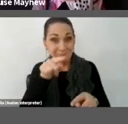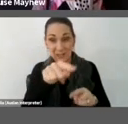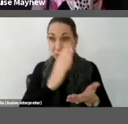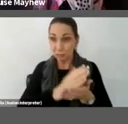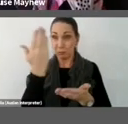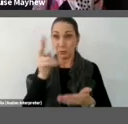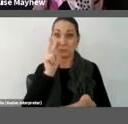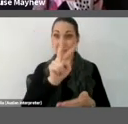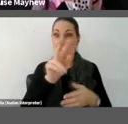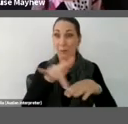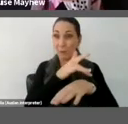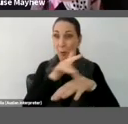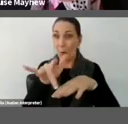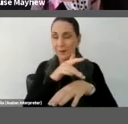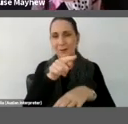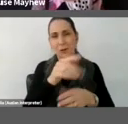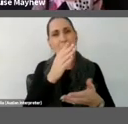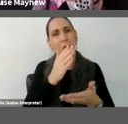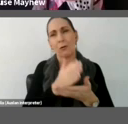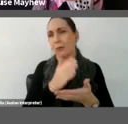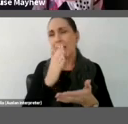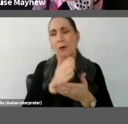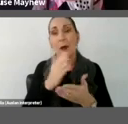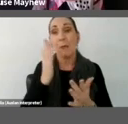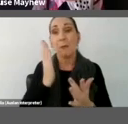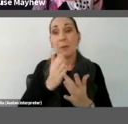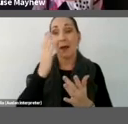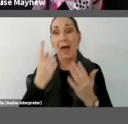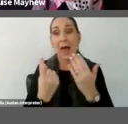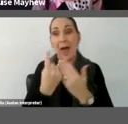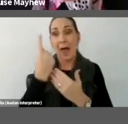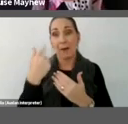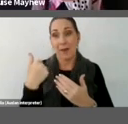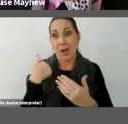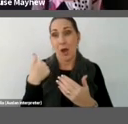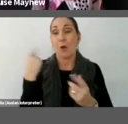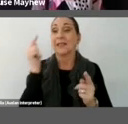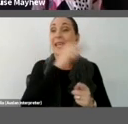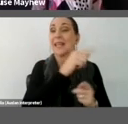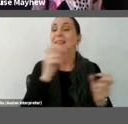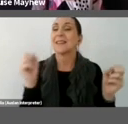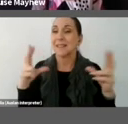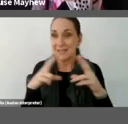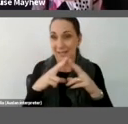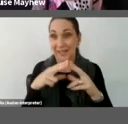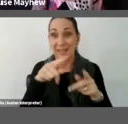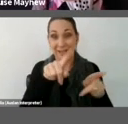In one of the very sad coincidences of the art world, I was in Sydney when this performance took place in